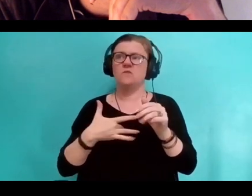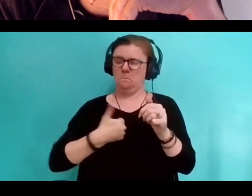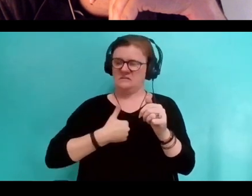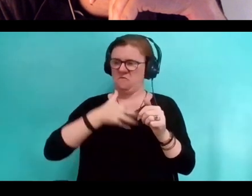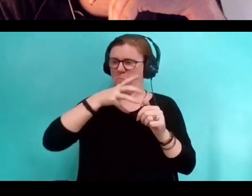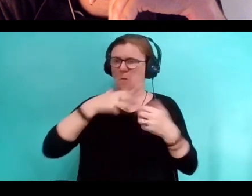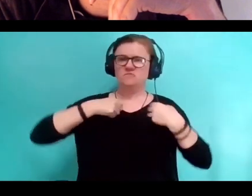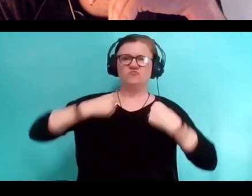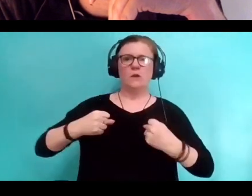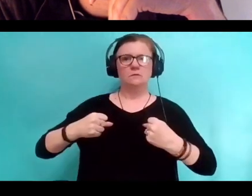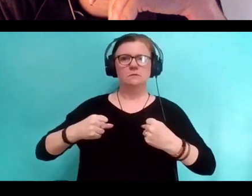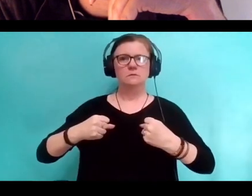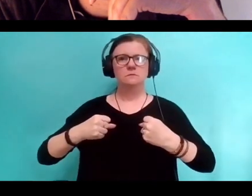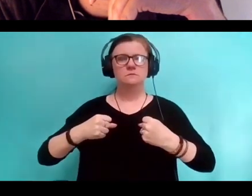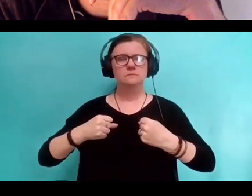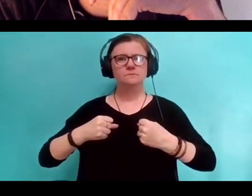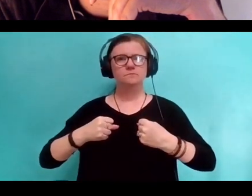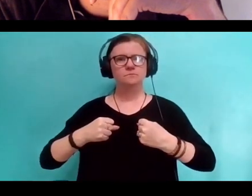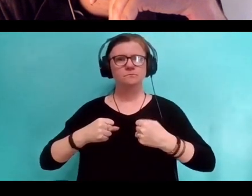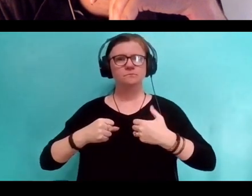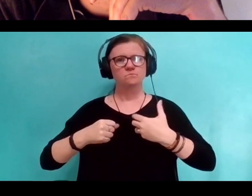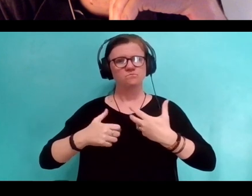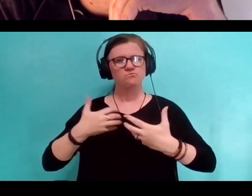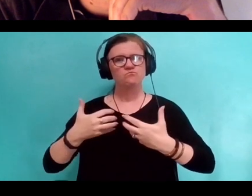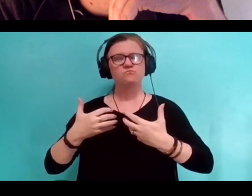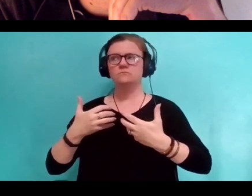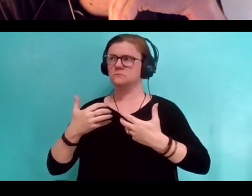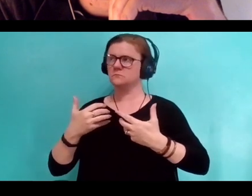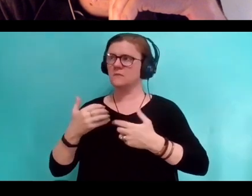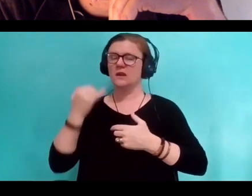just sort of boy them over the hard part in the beginning.